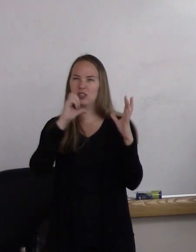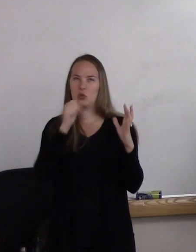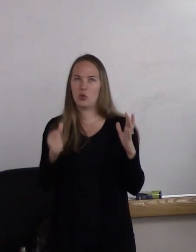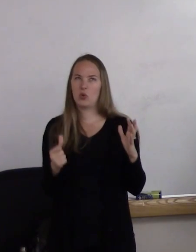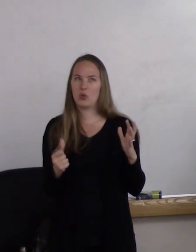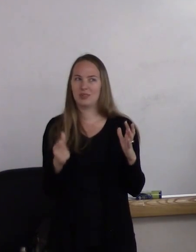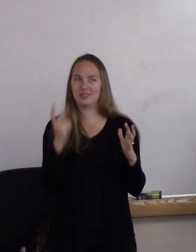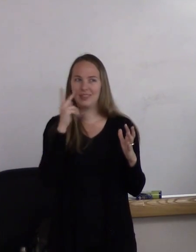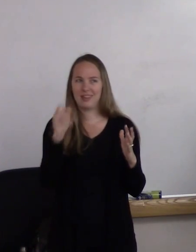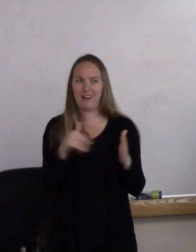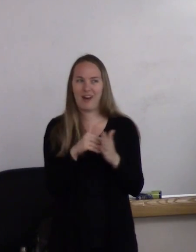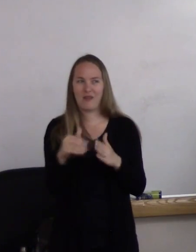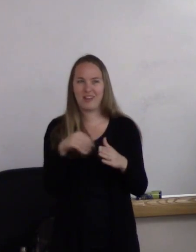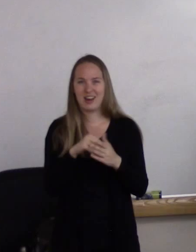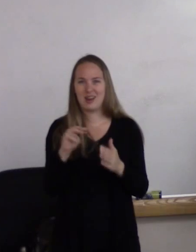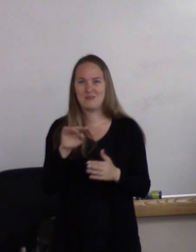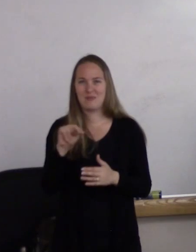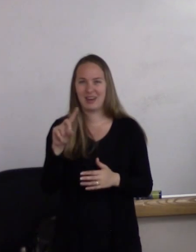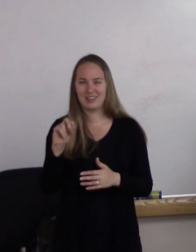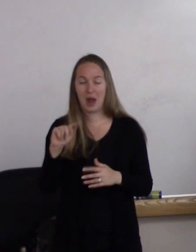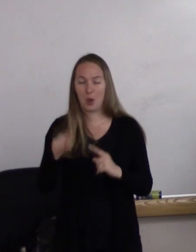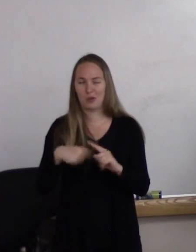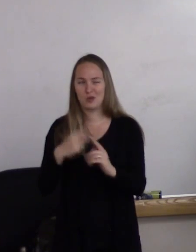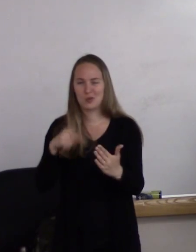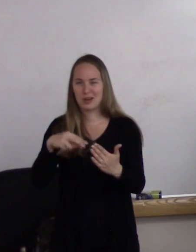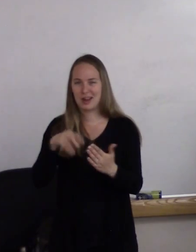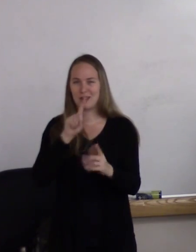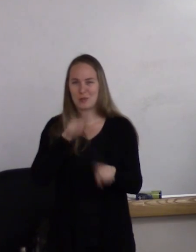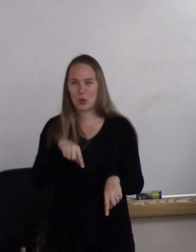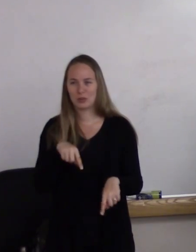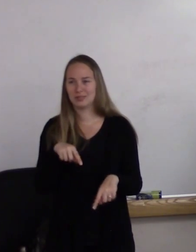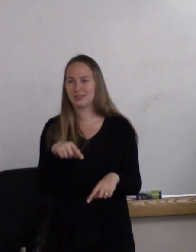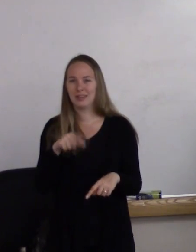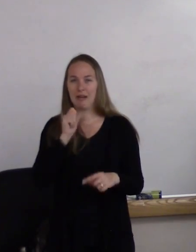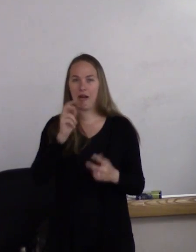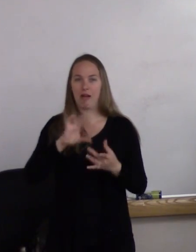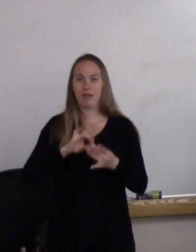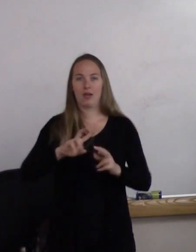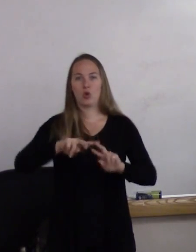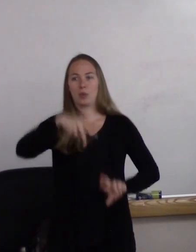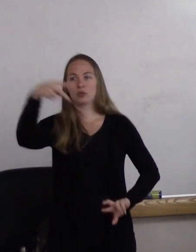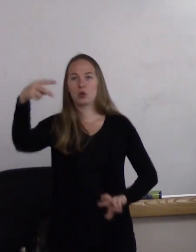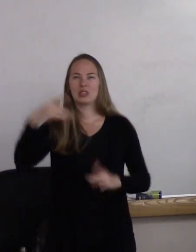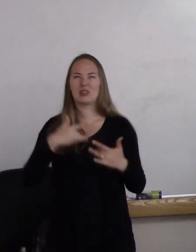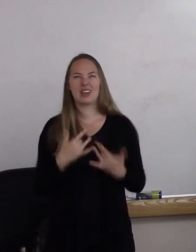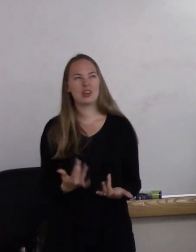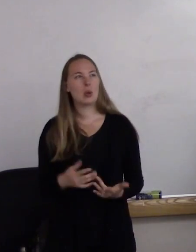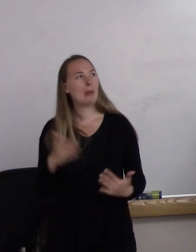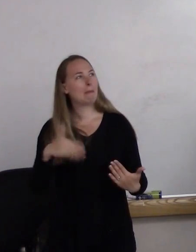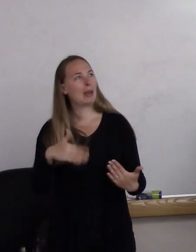when you're reading reports or anything like that. Chromosomes. You're more about paint and asphalt kind of stuff, I think.